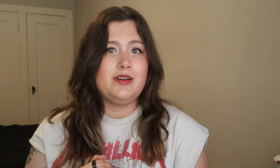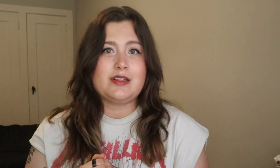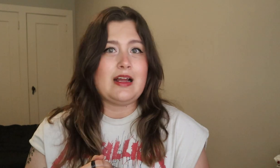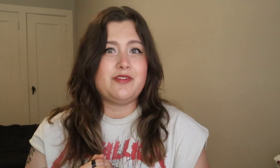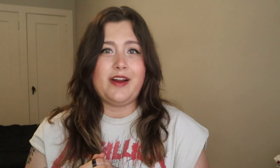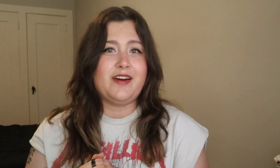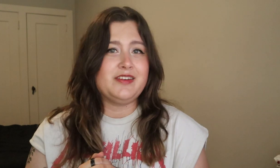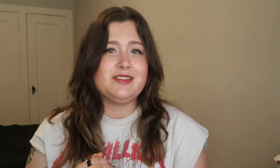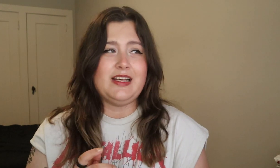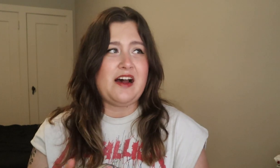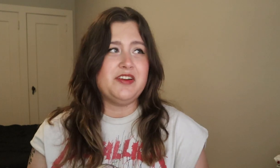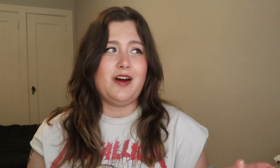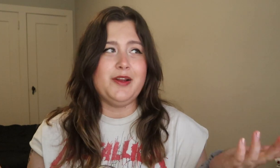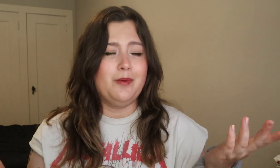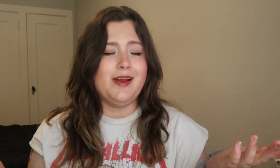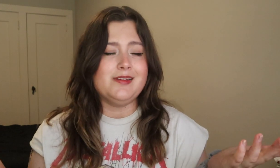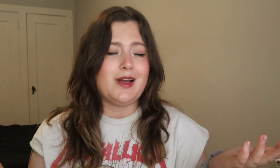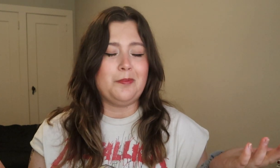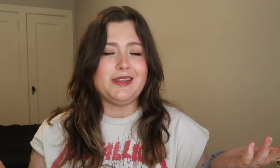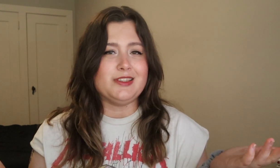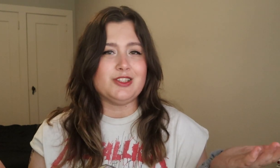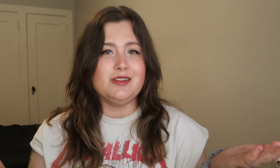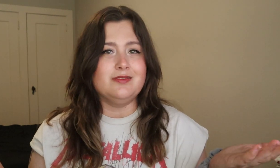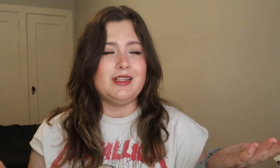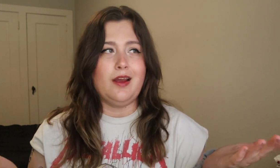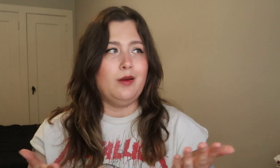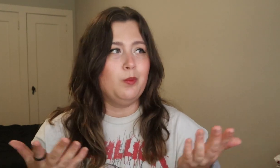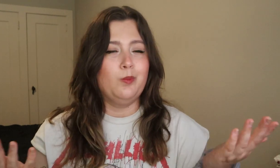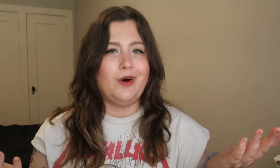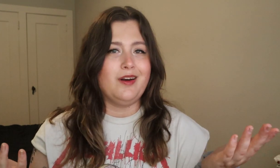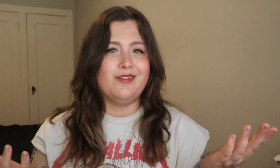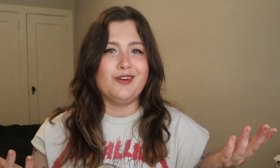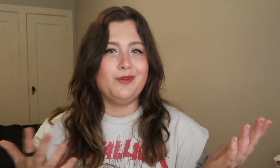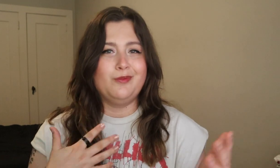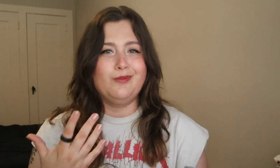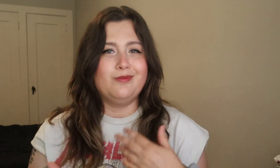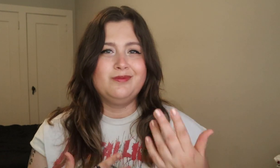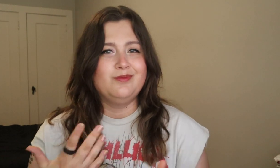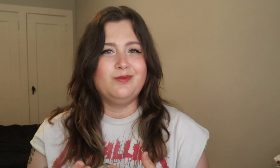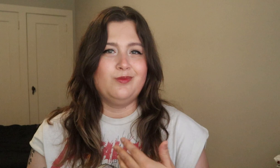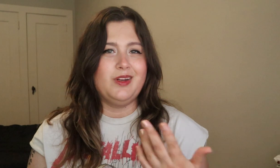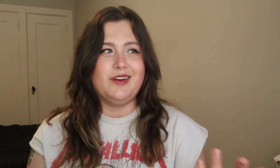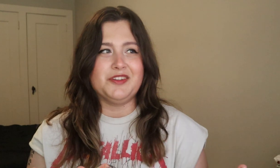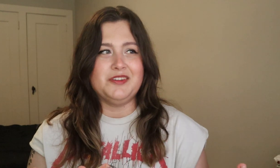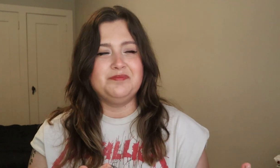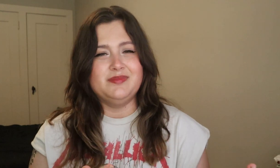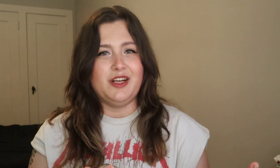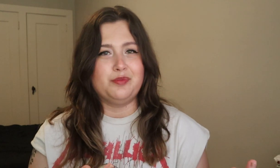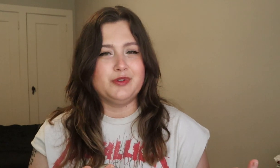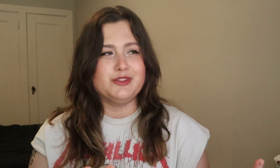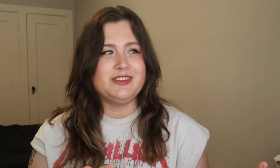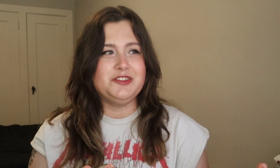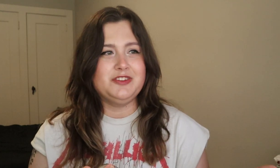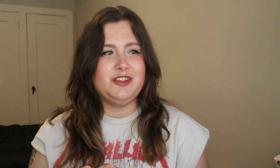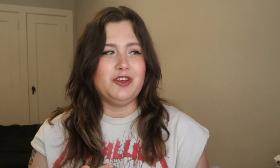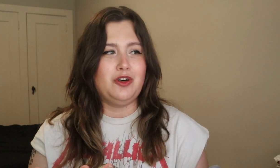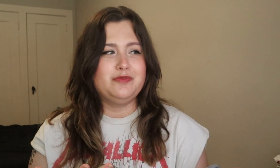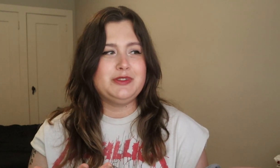It's not fair to have an audio based competition, game, whatever when there's a deaf person involved.